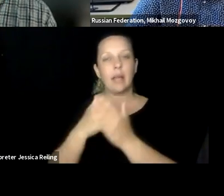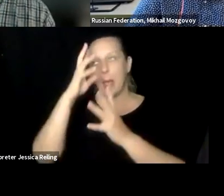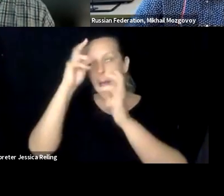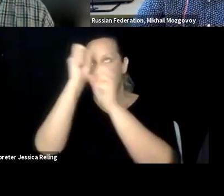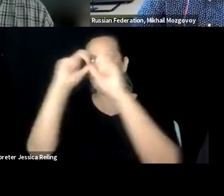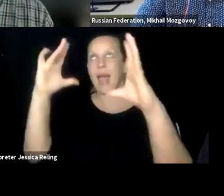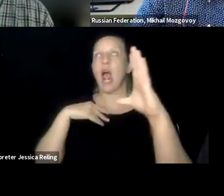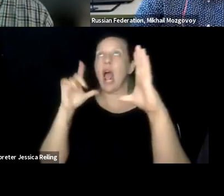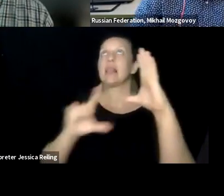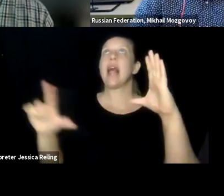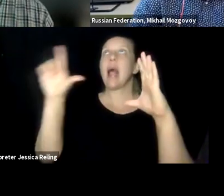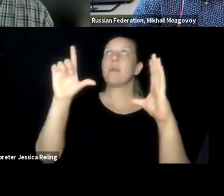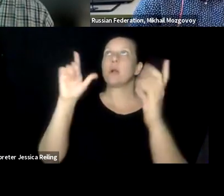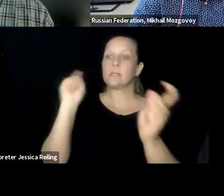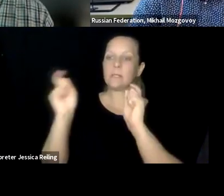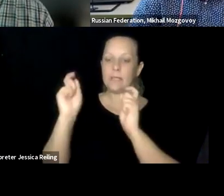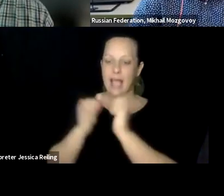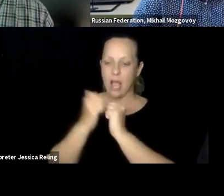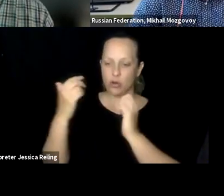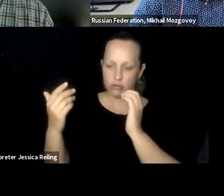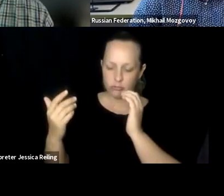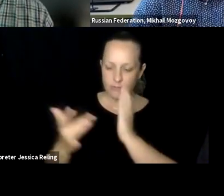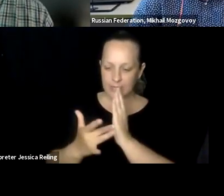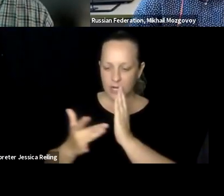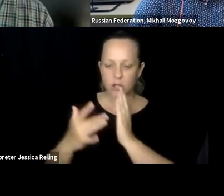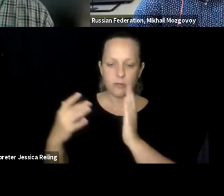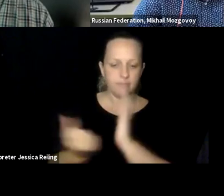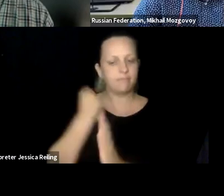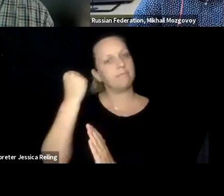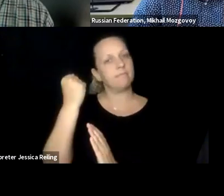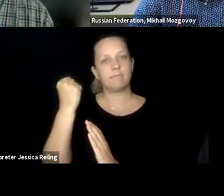and teaching services, as well as looking at things like